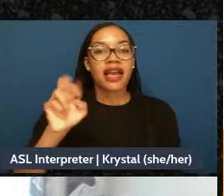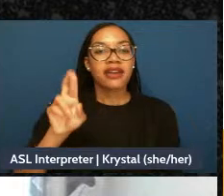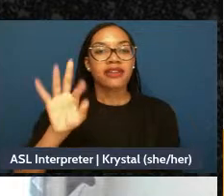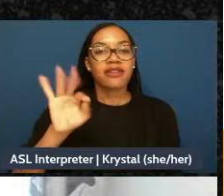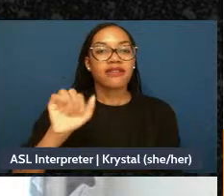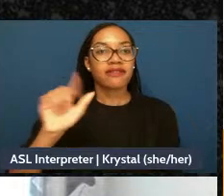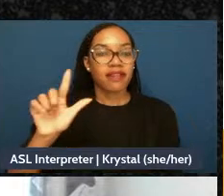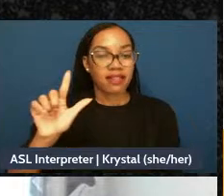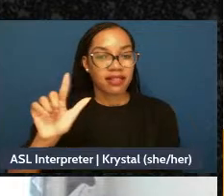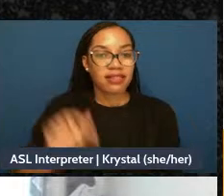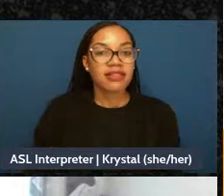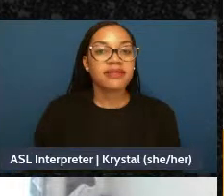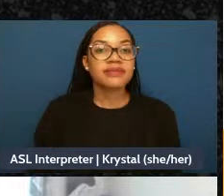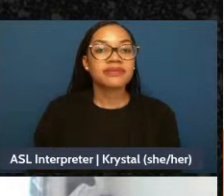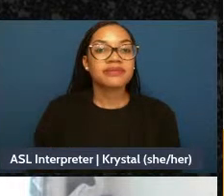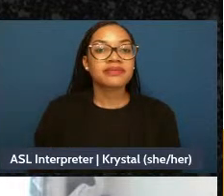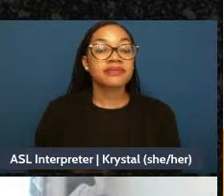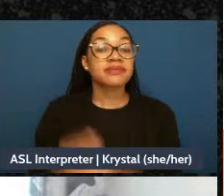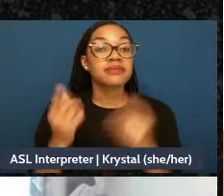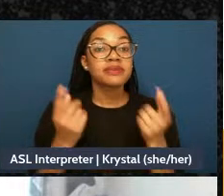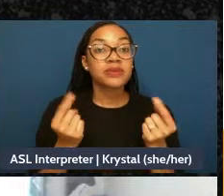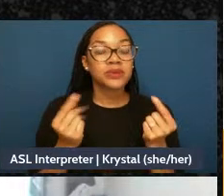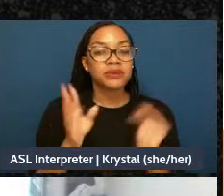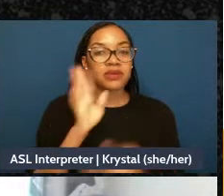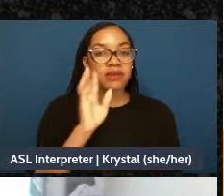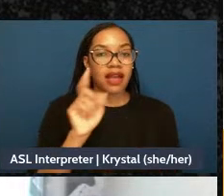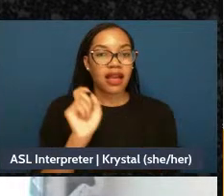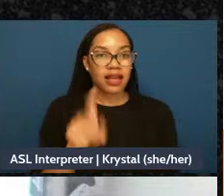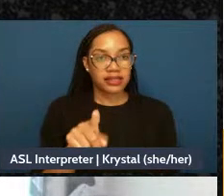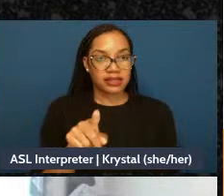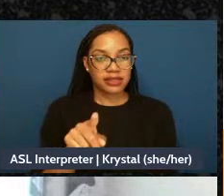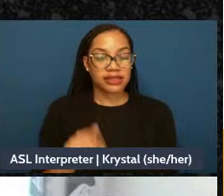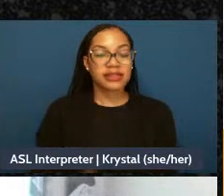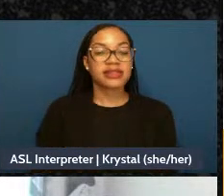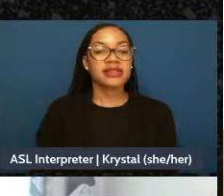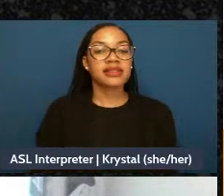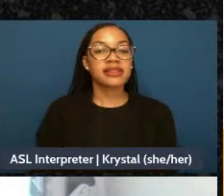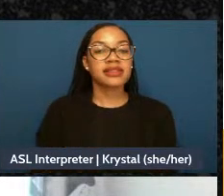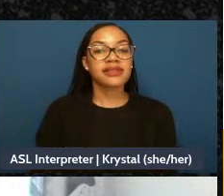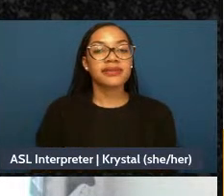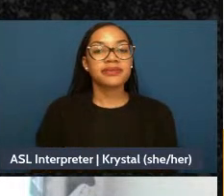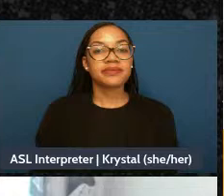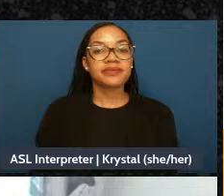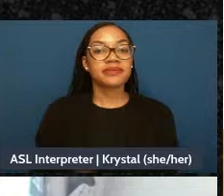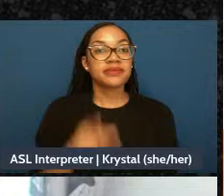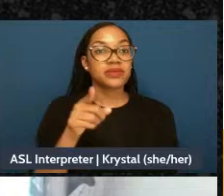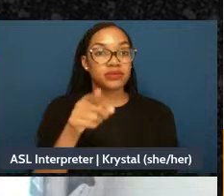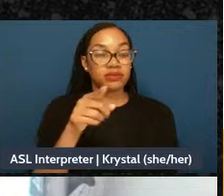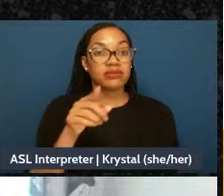is we're going to ask you a question, and we're going to have you write your answer into the chat,